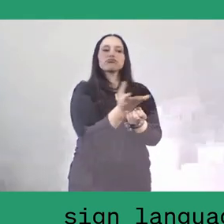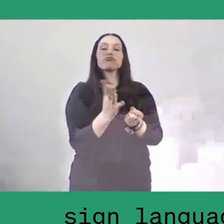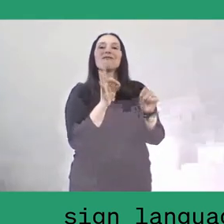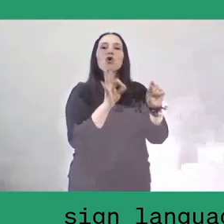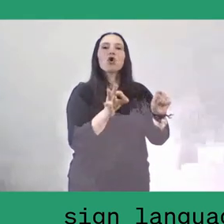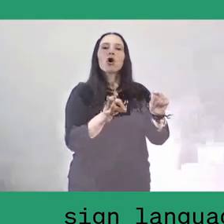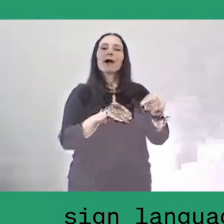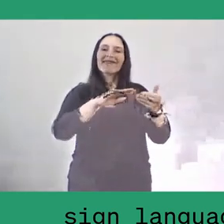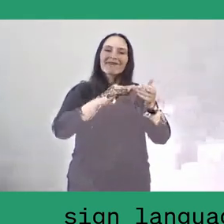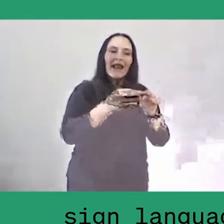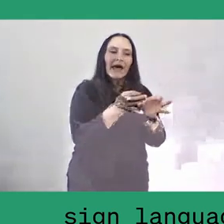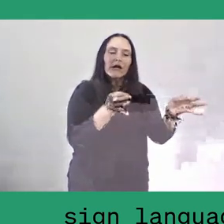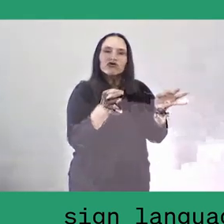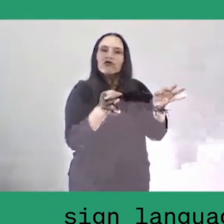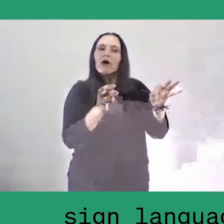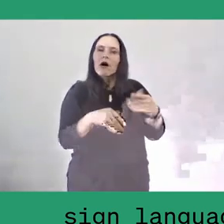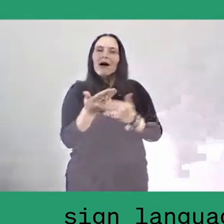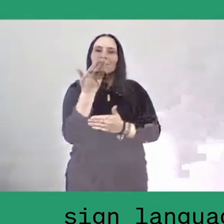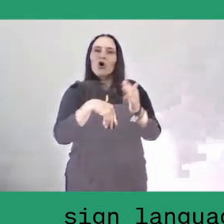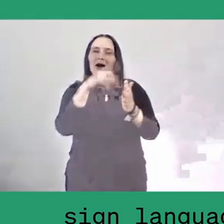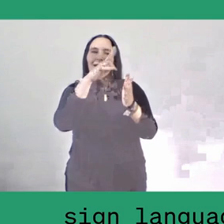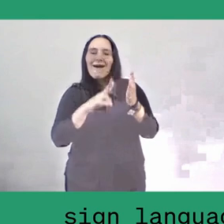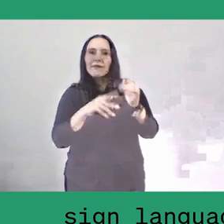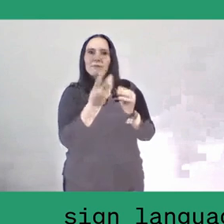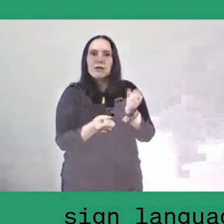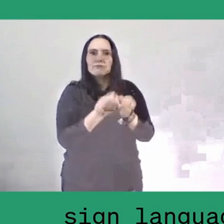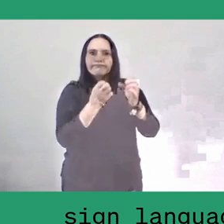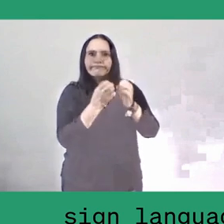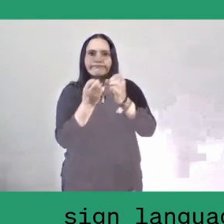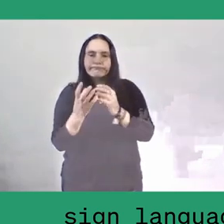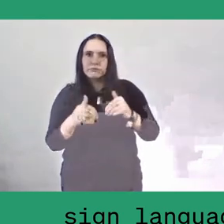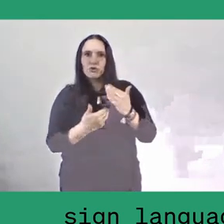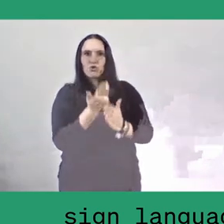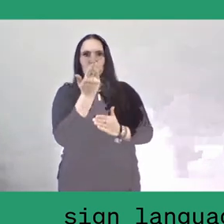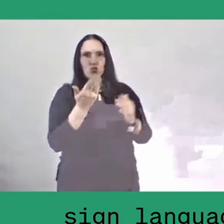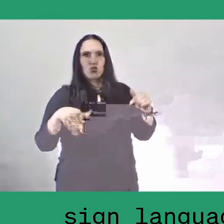Since then the spirit of gotong royong and working for collective benefit for all